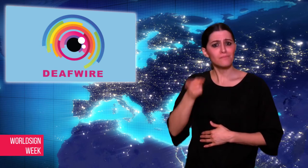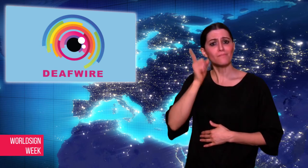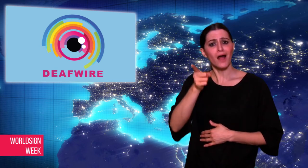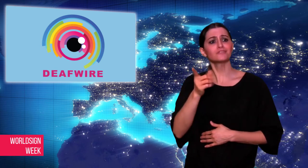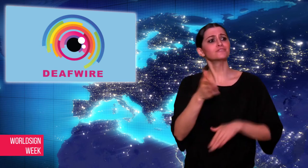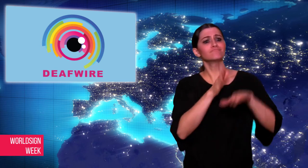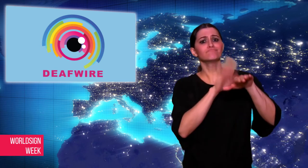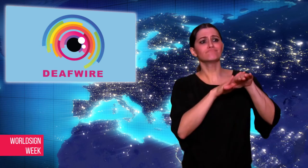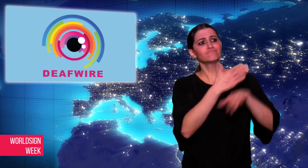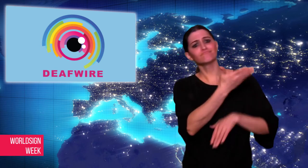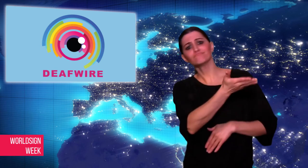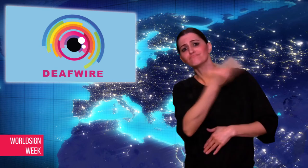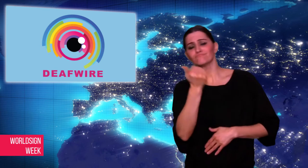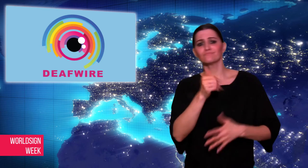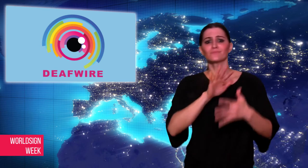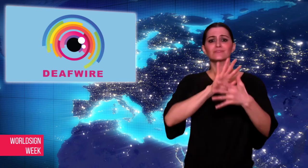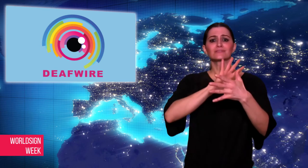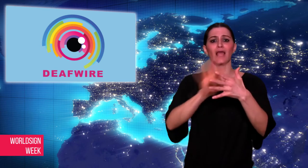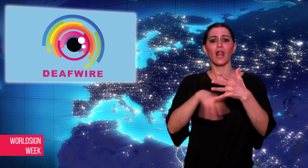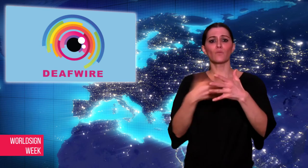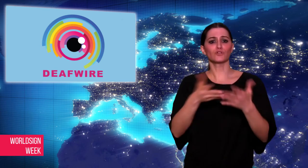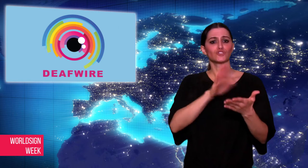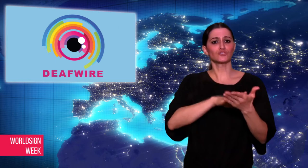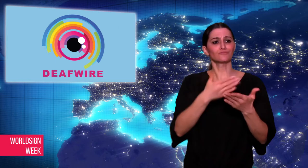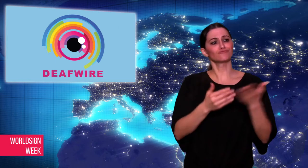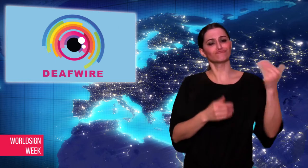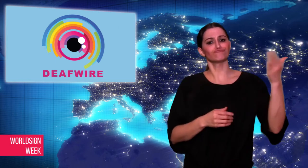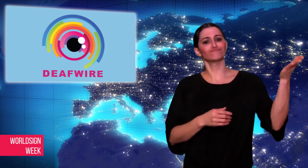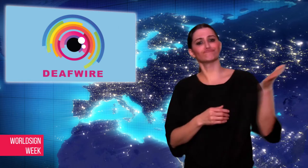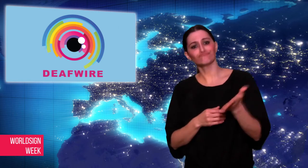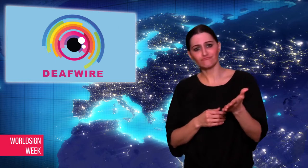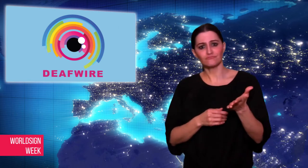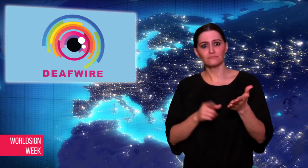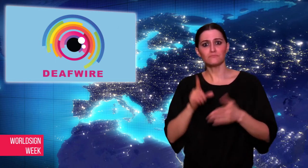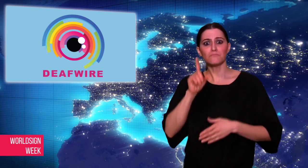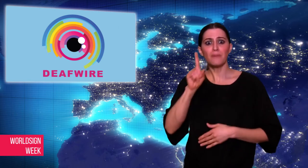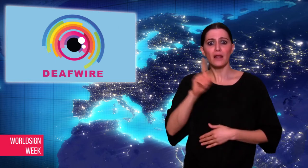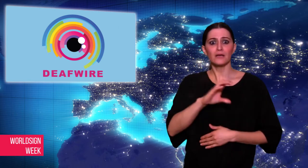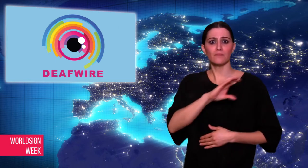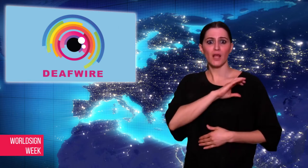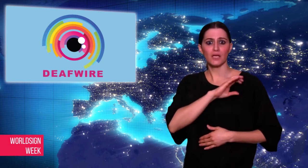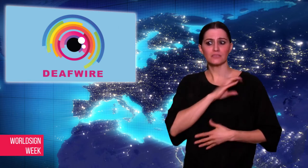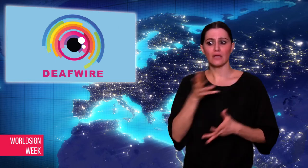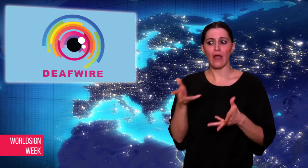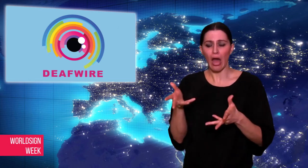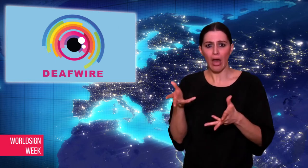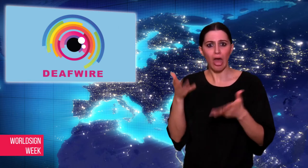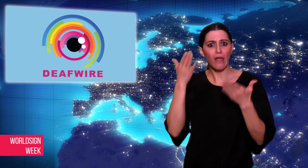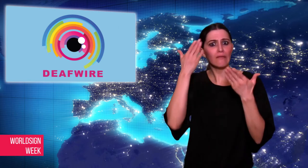interpreters when needed. The Rhode